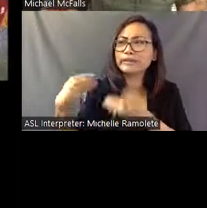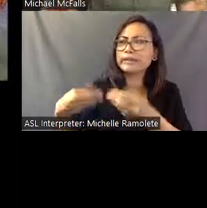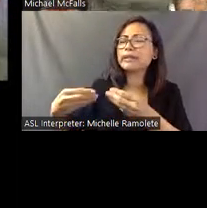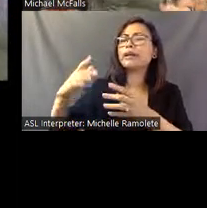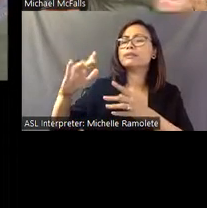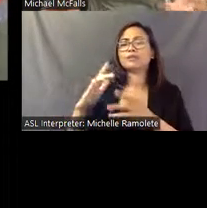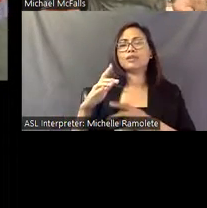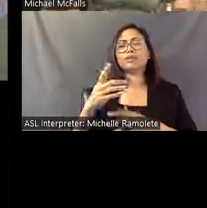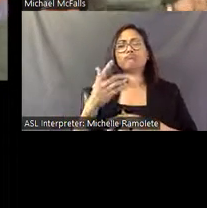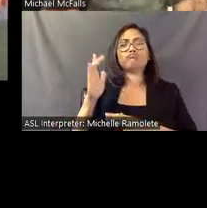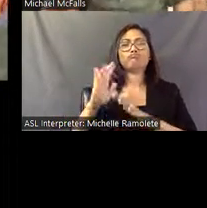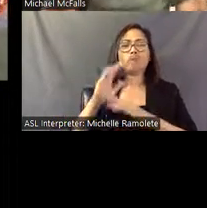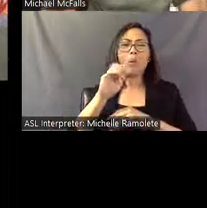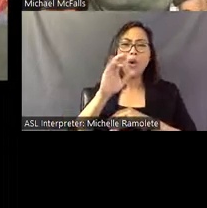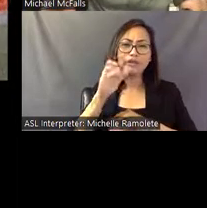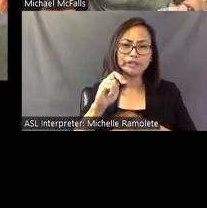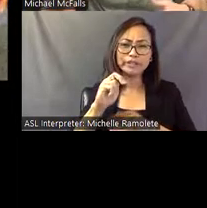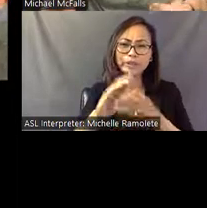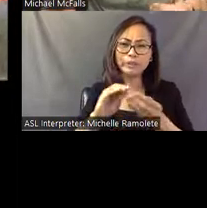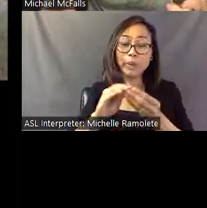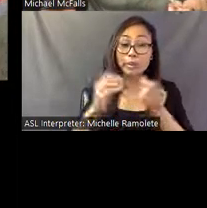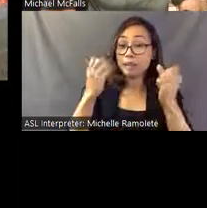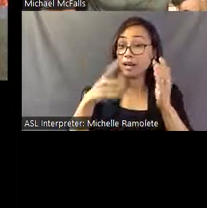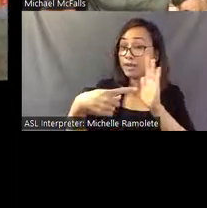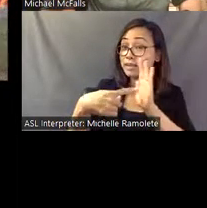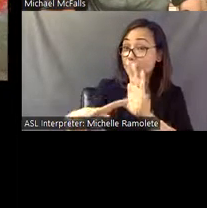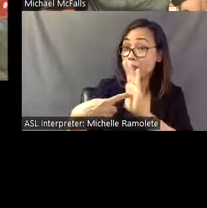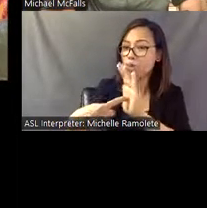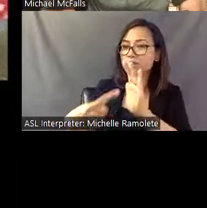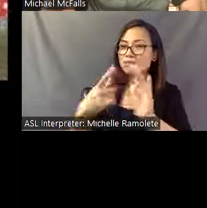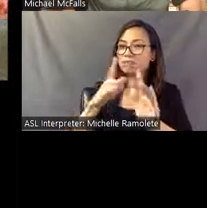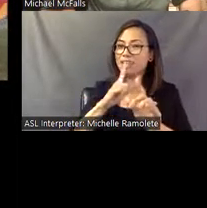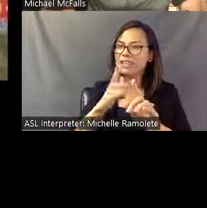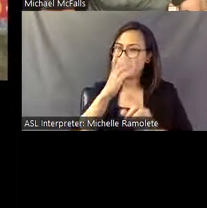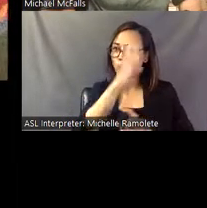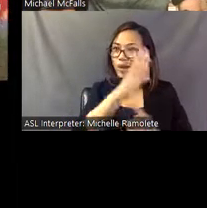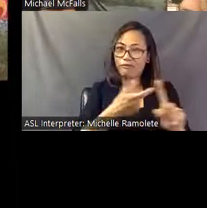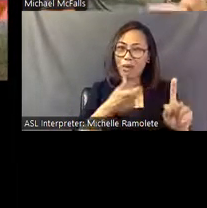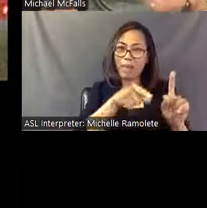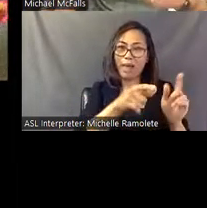Many of the symbols you see at Pasaquan come directly from this book, and he takes- Eddie